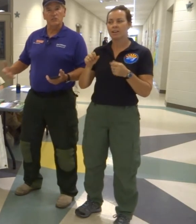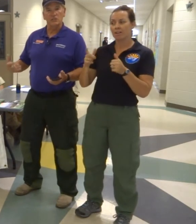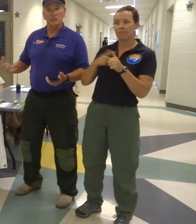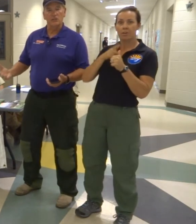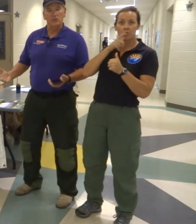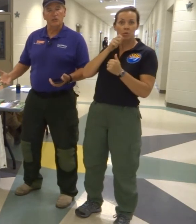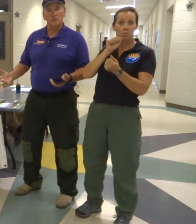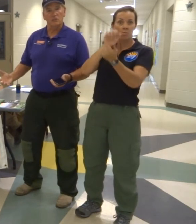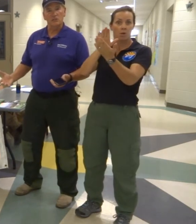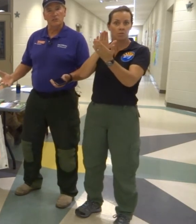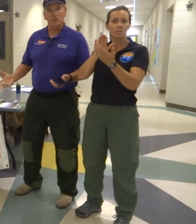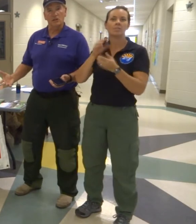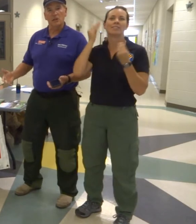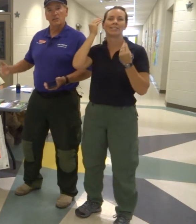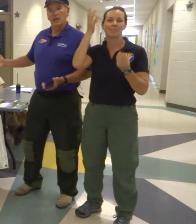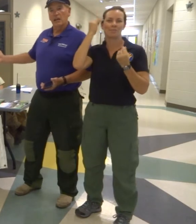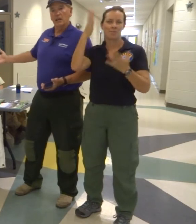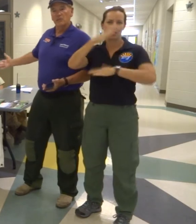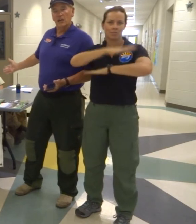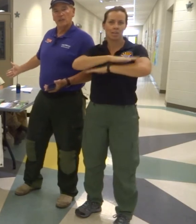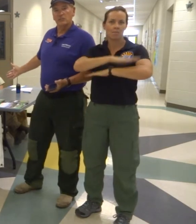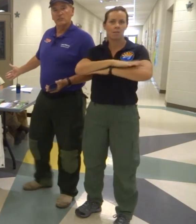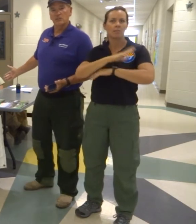we need to know what is going on and we have security.